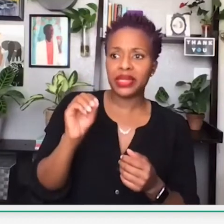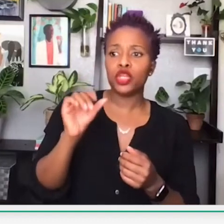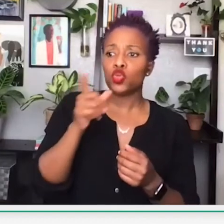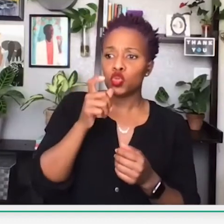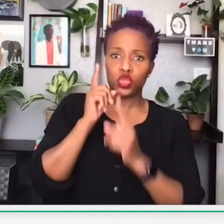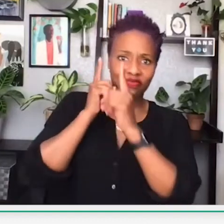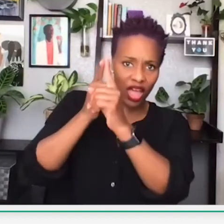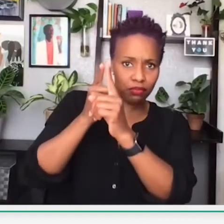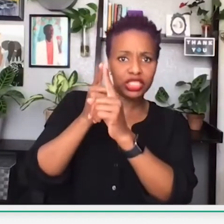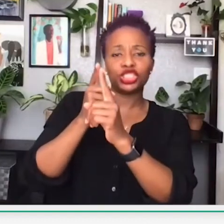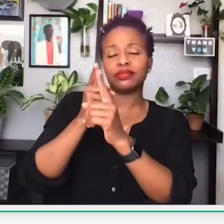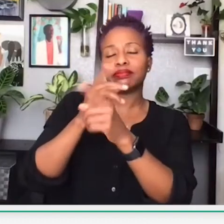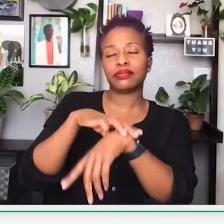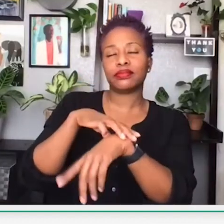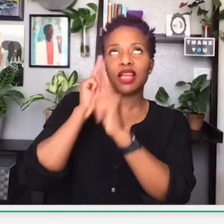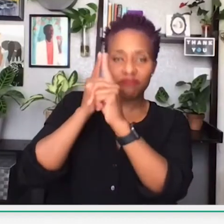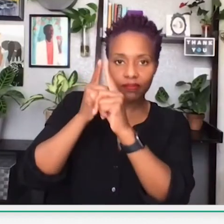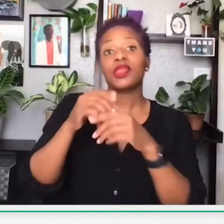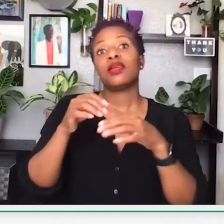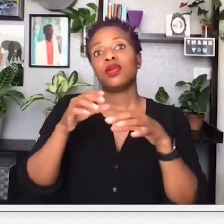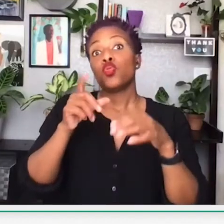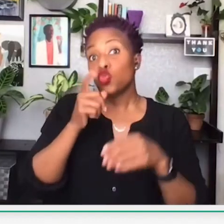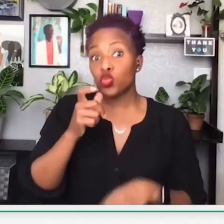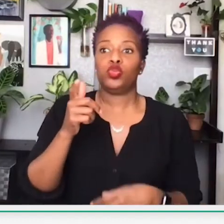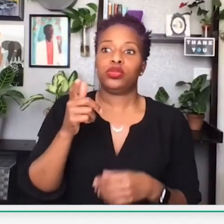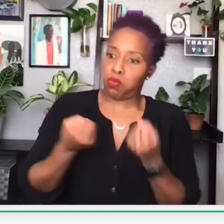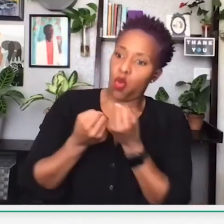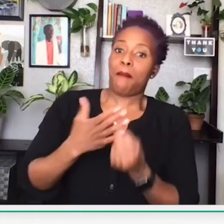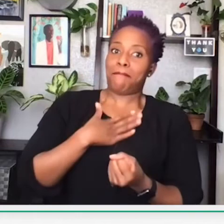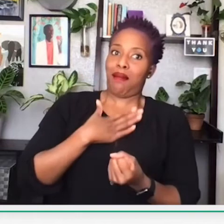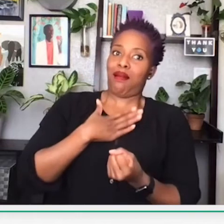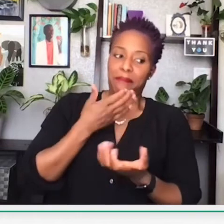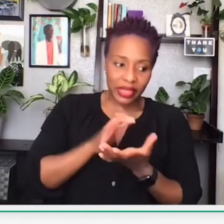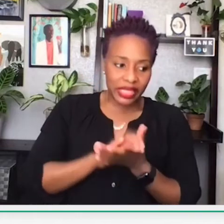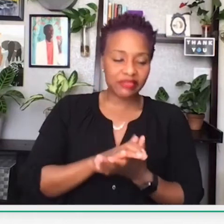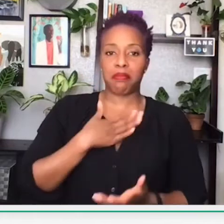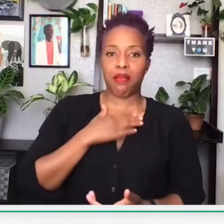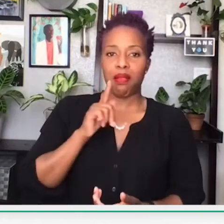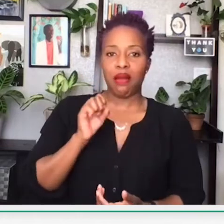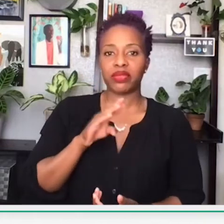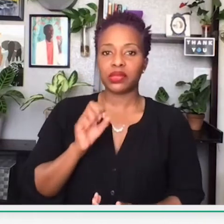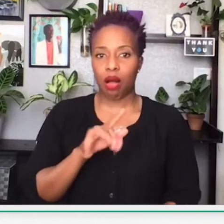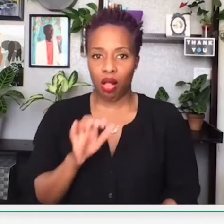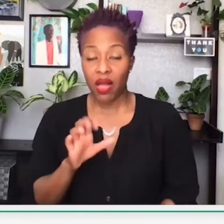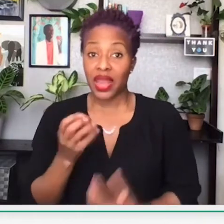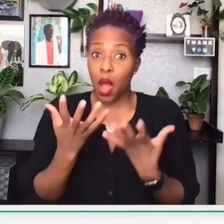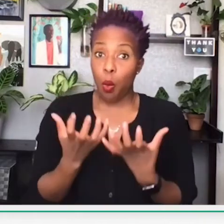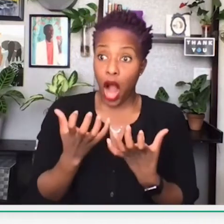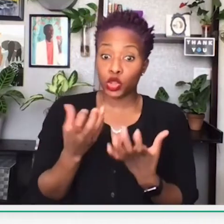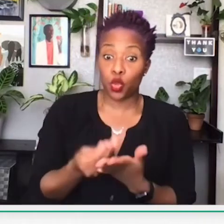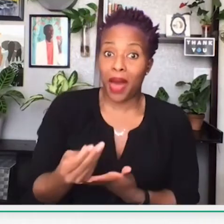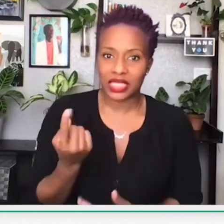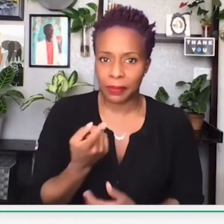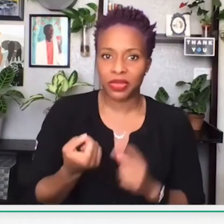So if I see a company whose mission supports my beliefs and my lifestyle,